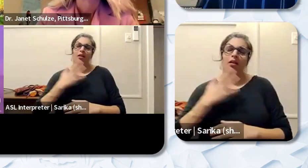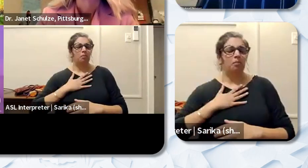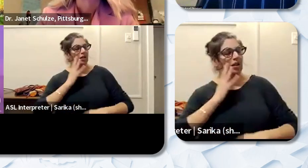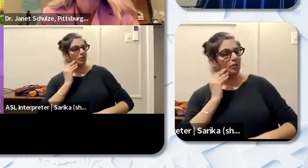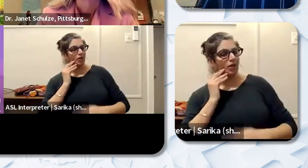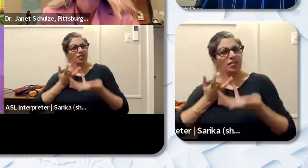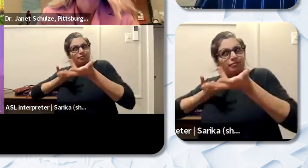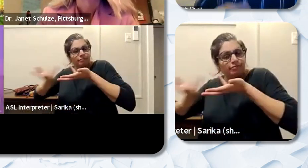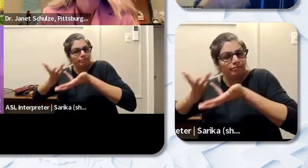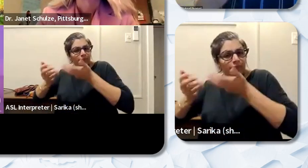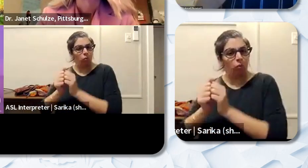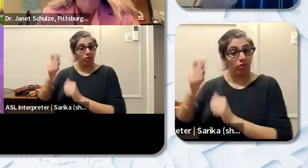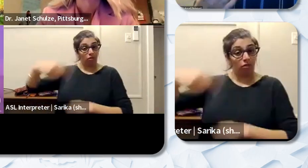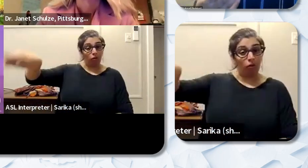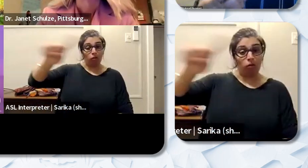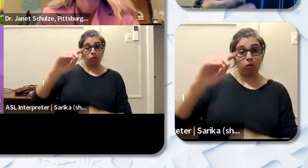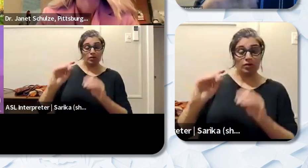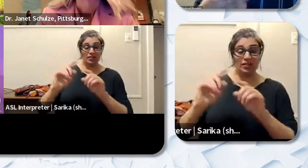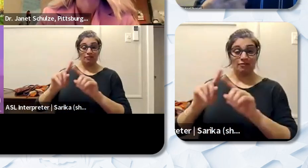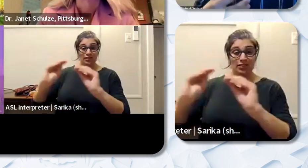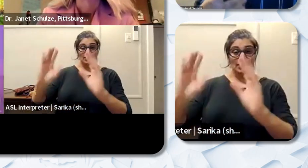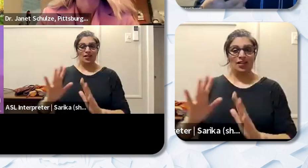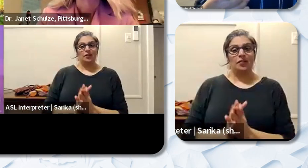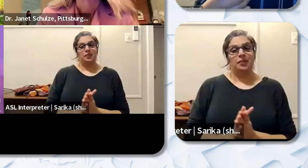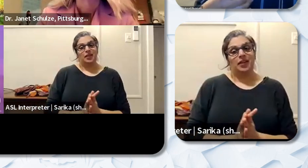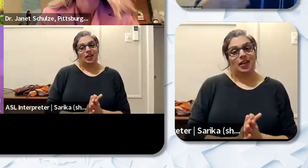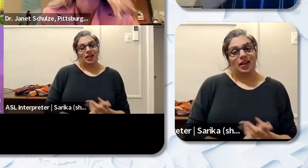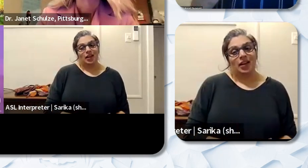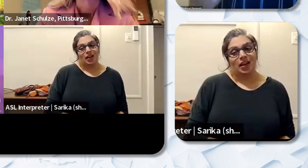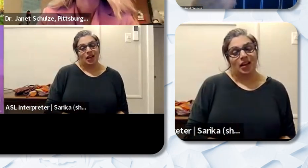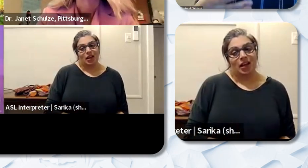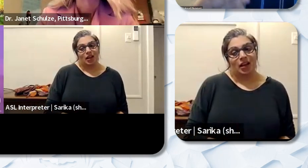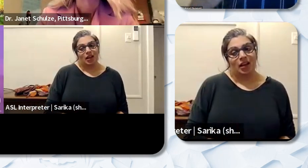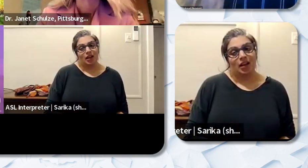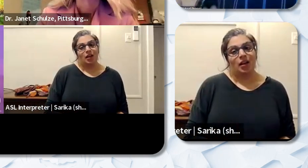I do think it would be nice if Black educators weren't the ones that were responsible for a lot